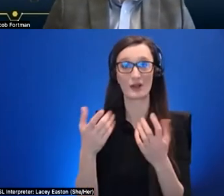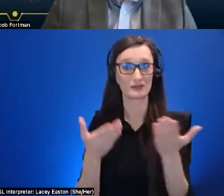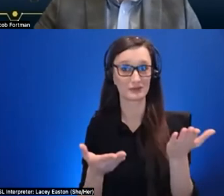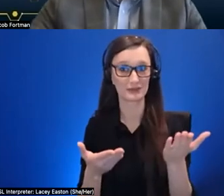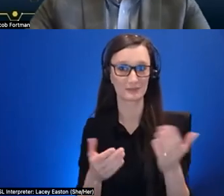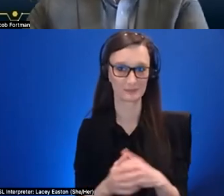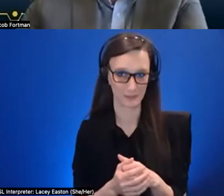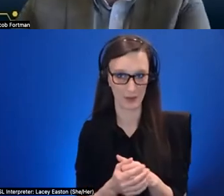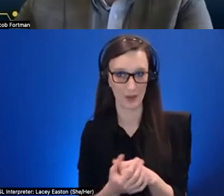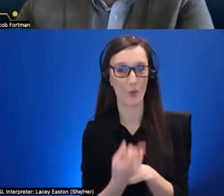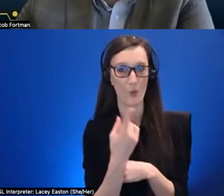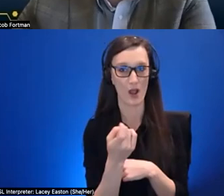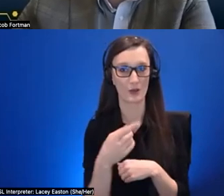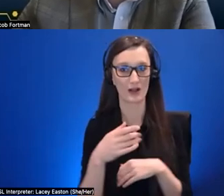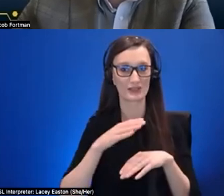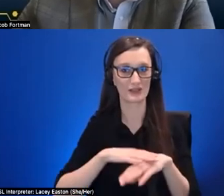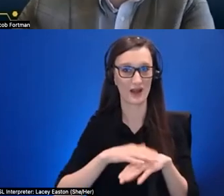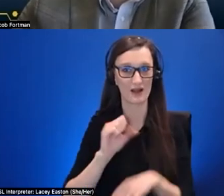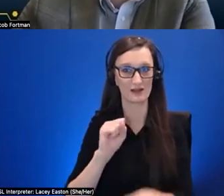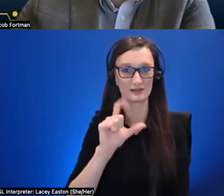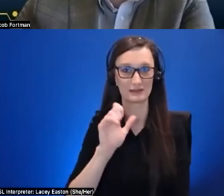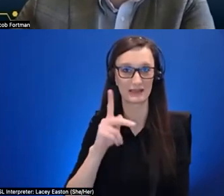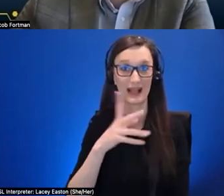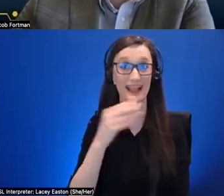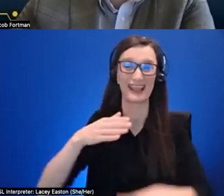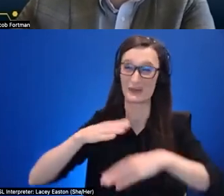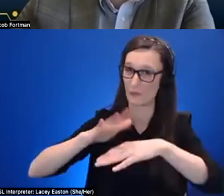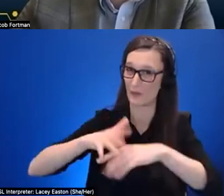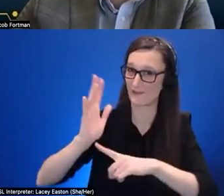we've i got my five minute warning so we have five minutes left the time went quickly um what